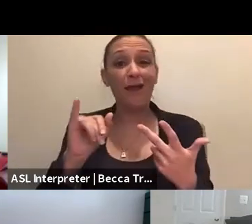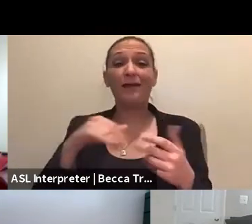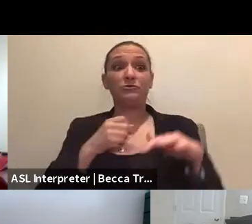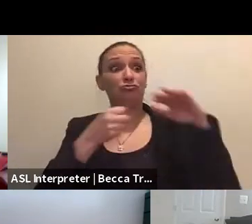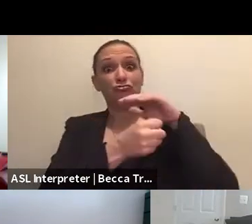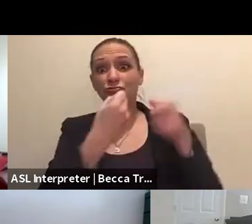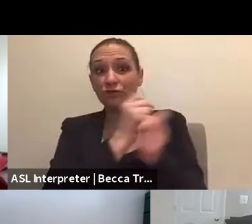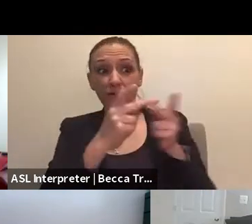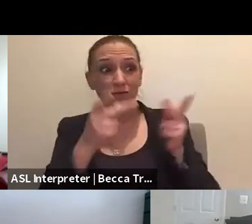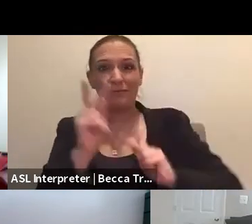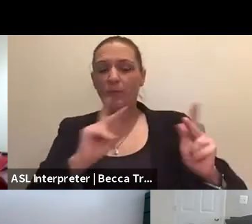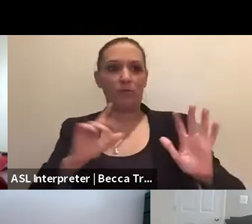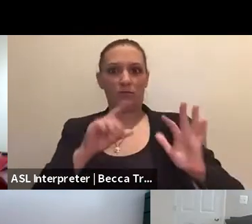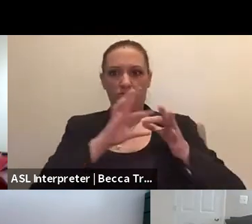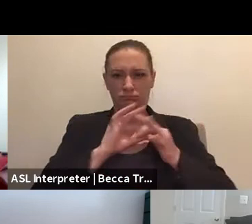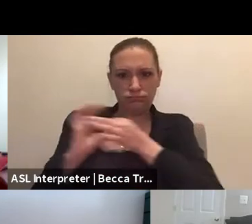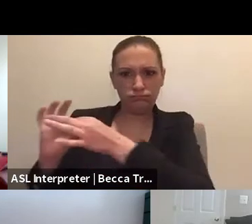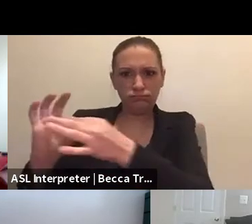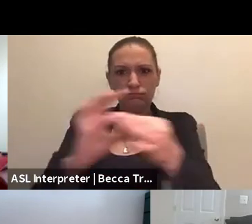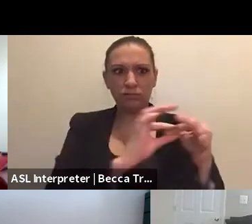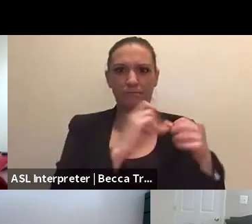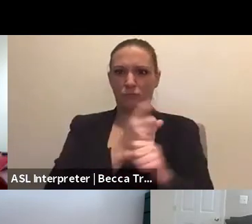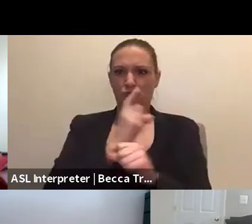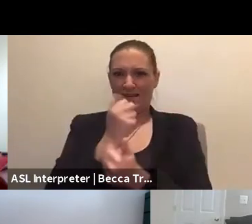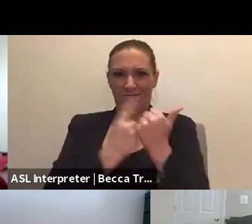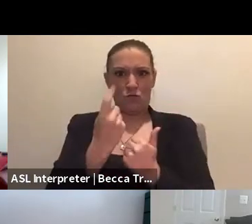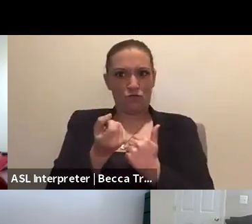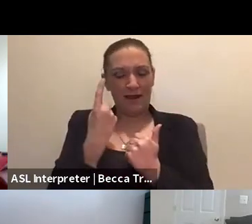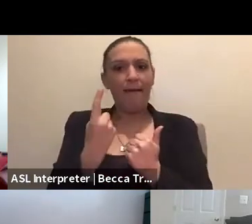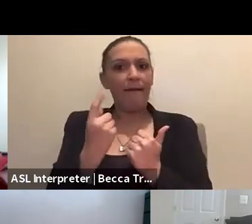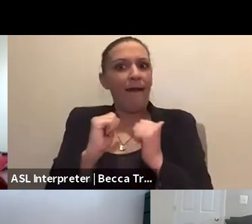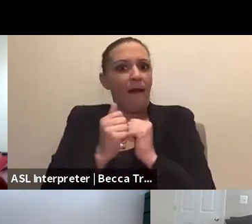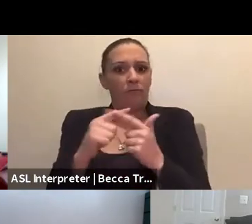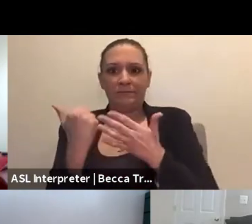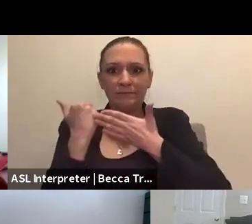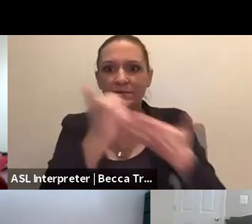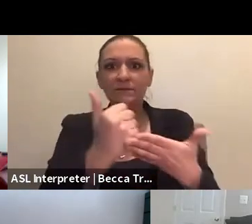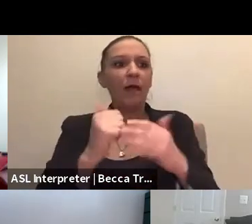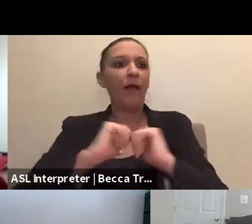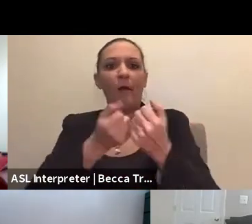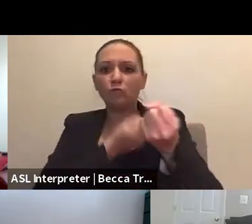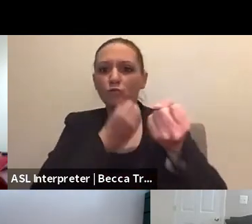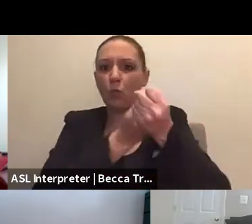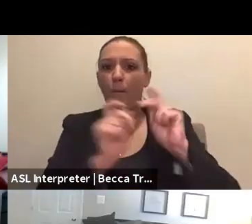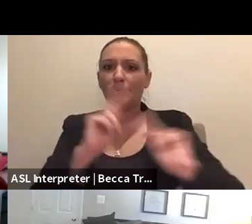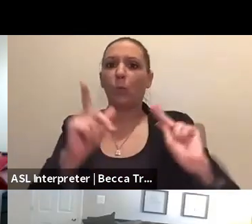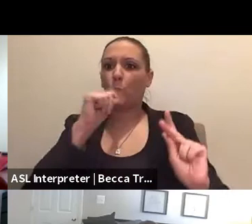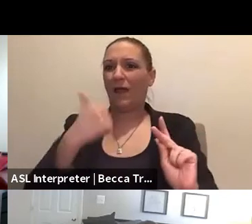It's everybody understanding just how to assist and how to support people who have some additional needs.